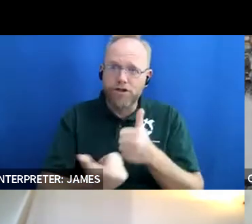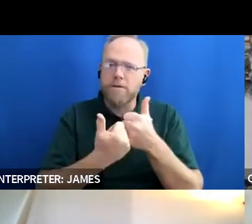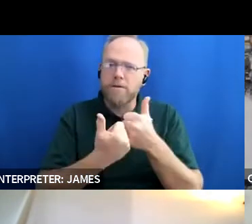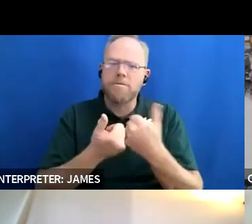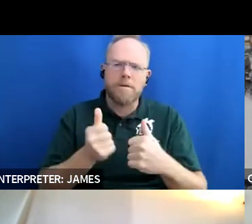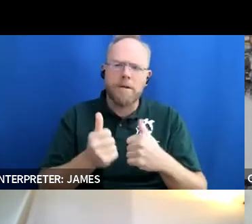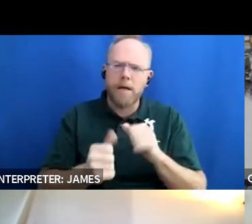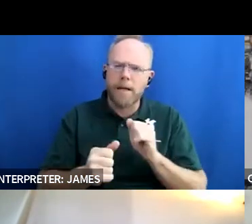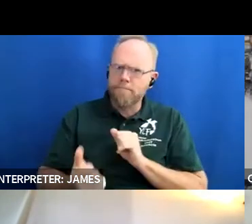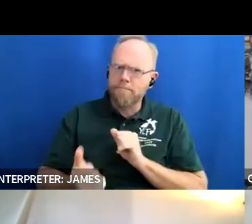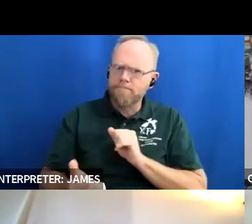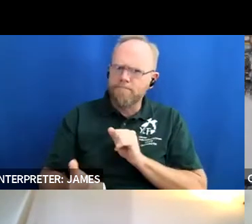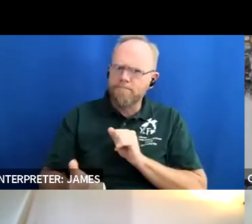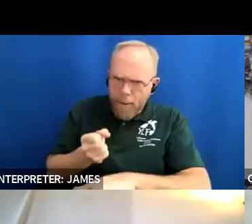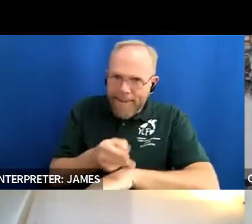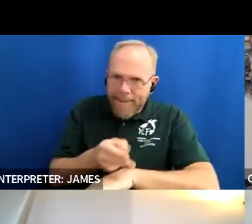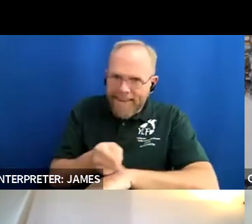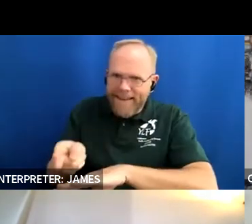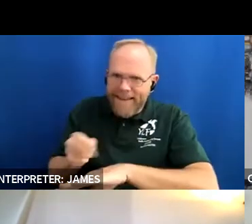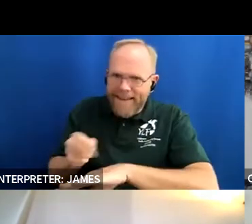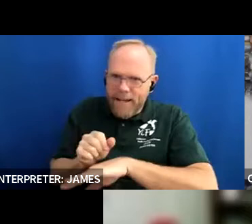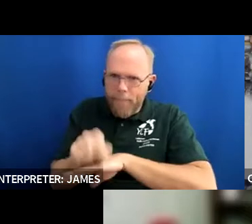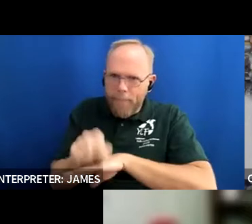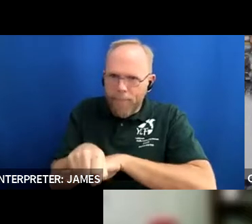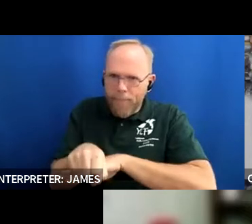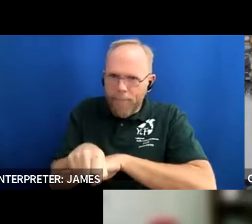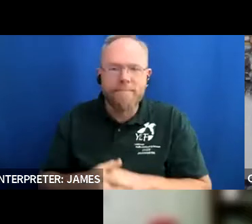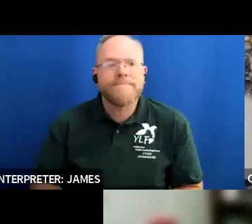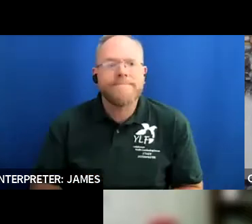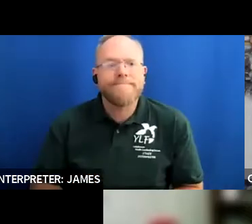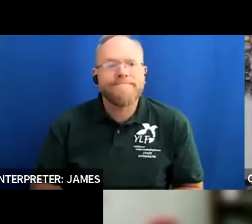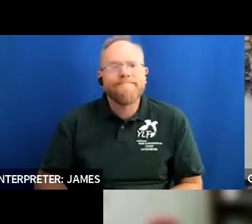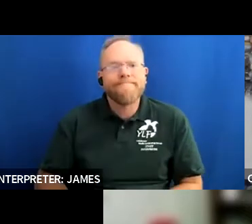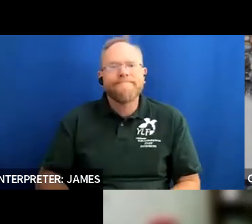well said thank you kendra how has wildlife impacted you and brought you to where you're